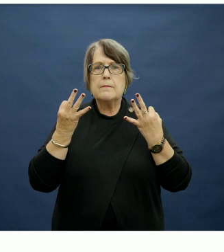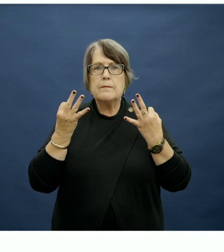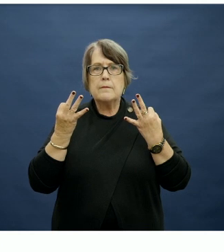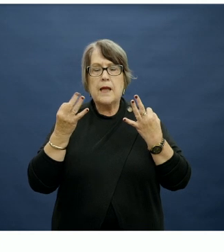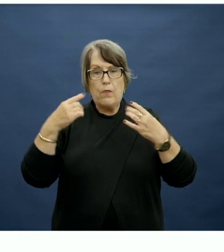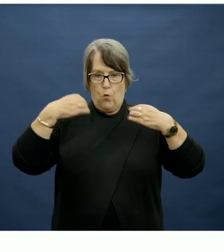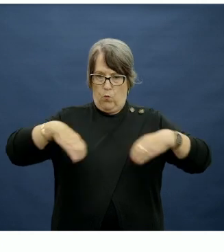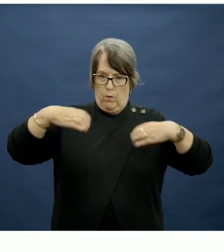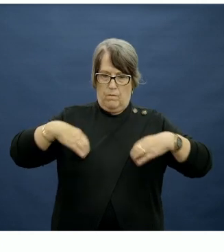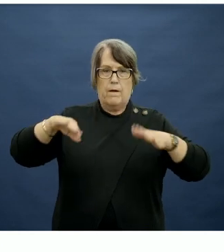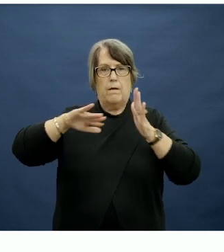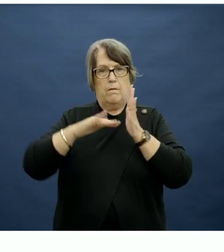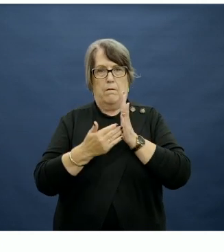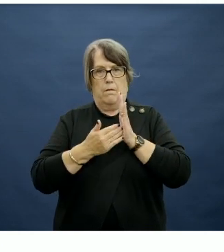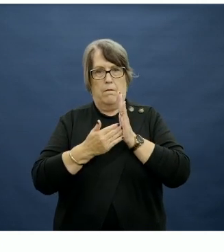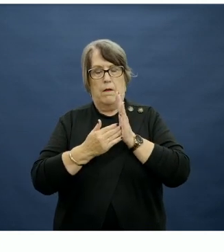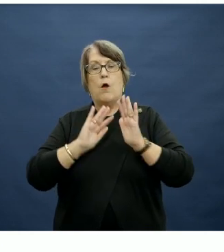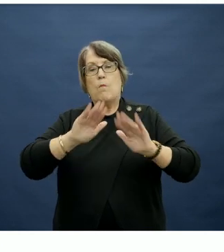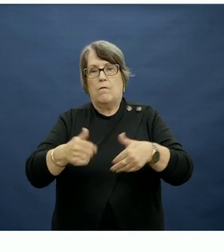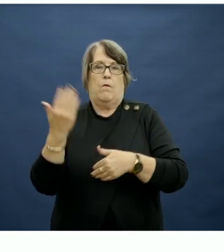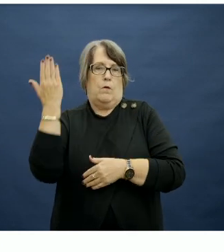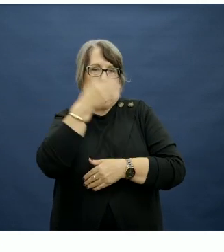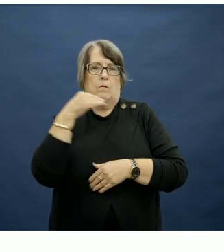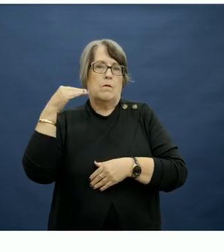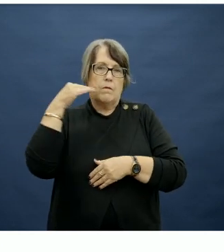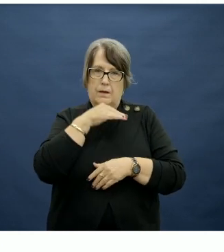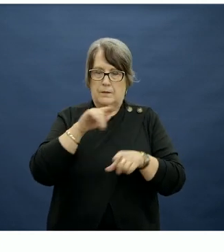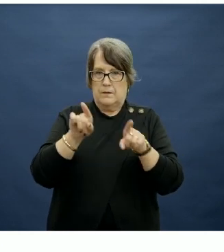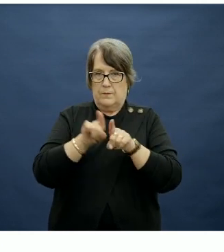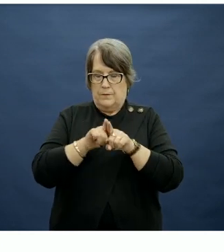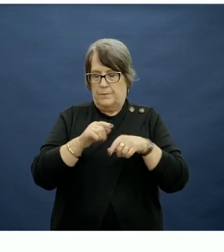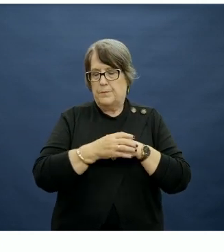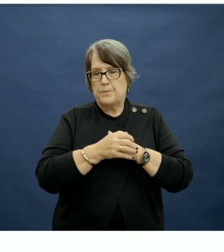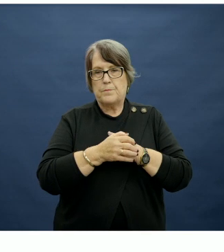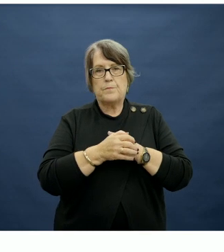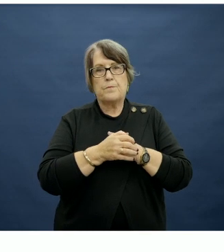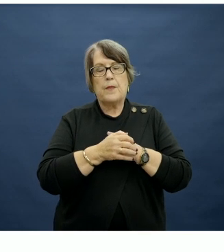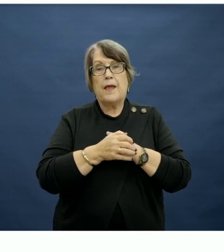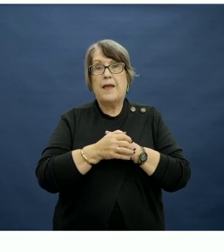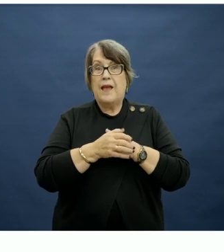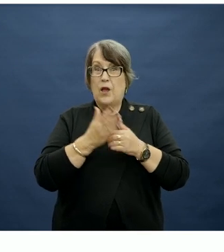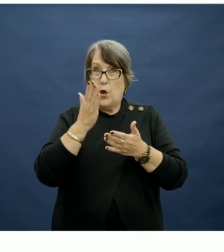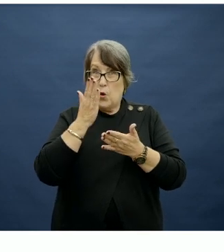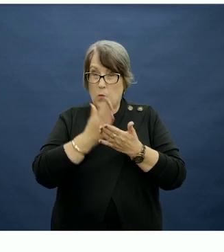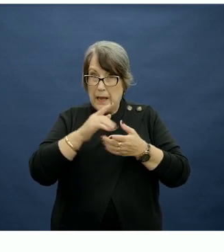agencies are now moving into providing school food to children, and that's not a sustainable